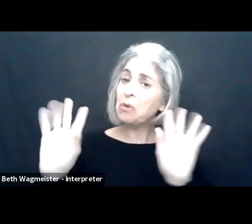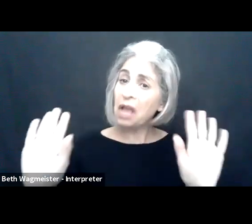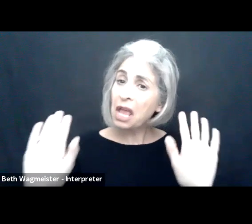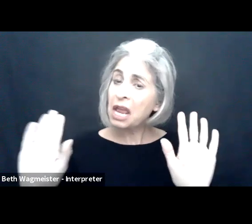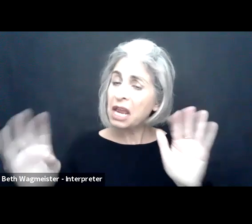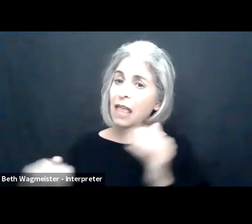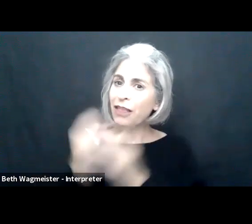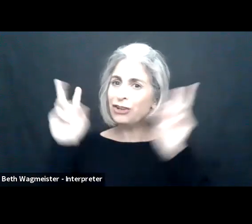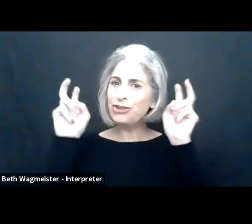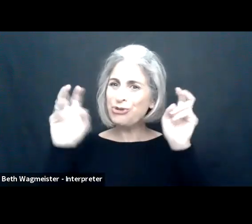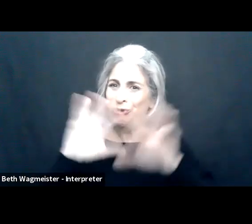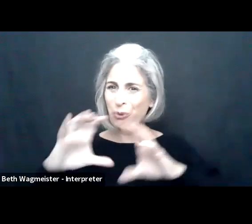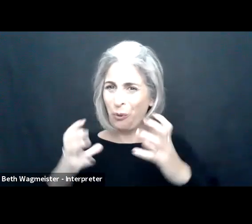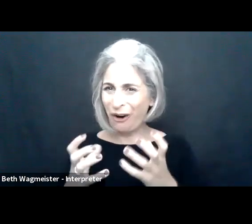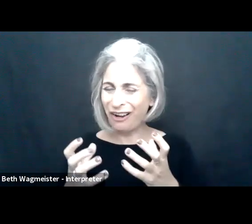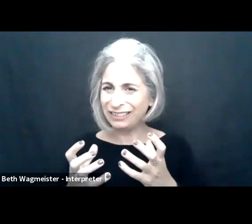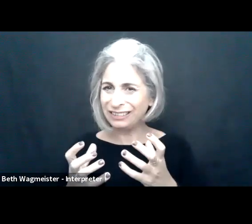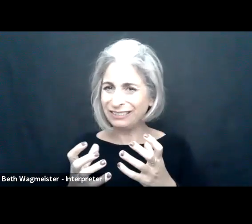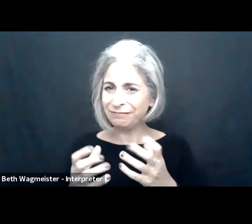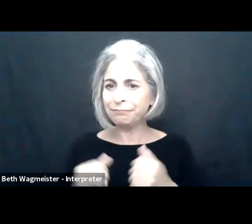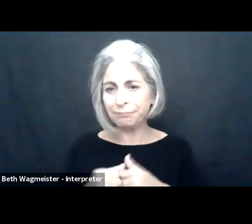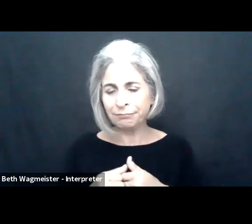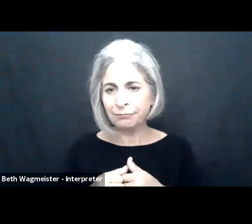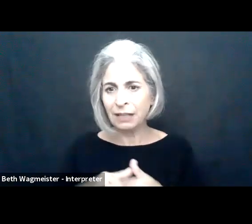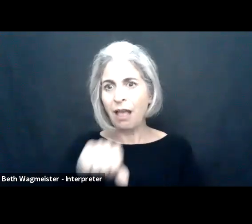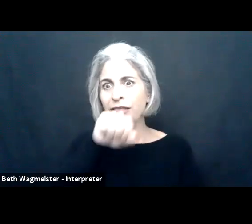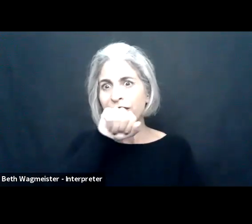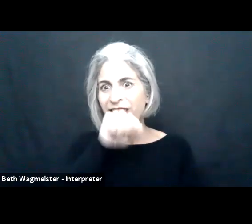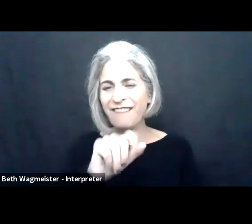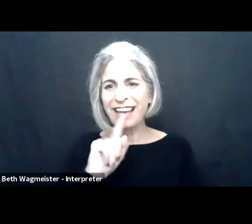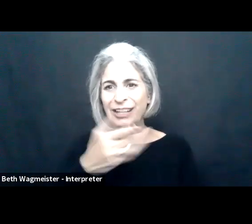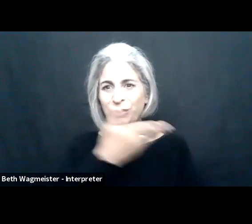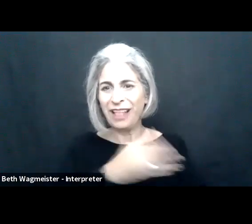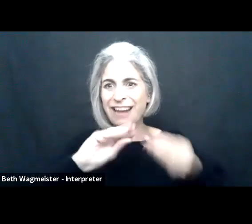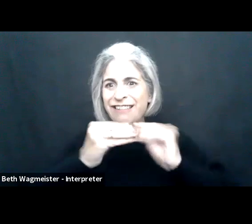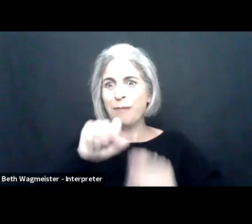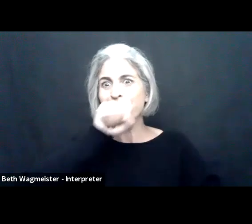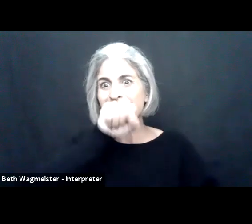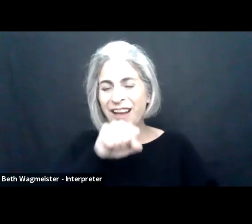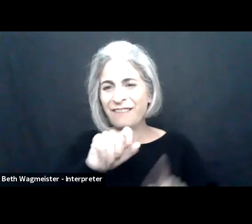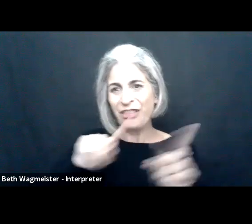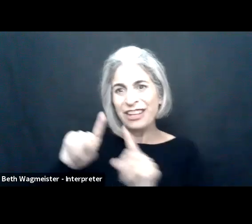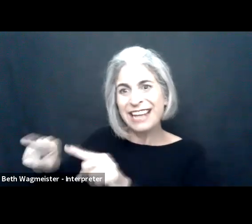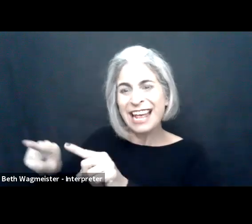is that employees are disabilities are doing okay in this new world. And on the whole, better than in the office.